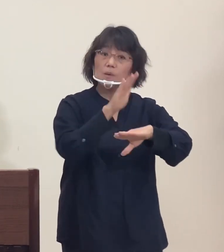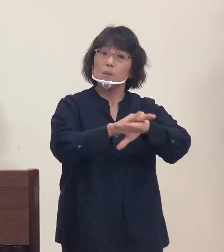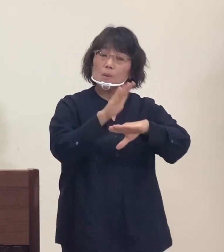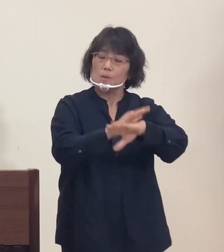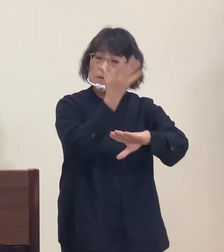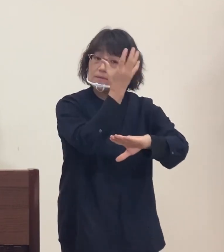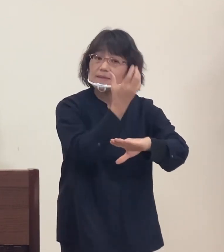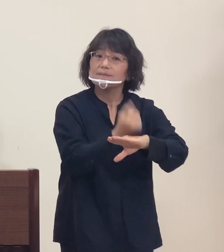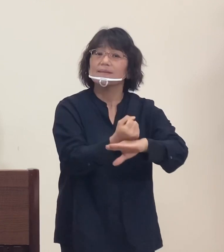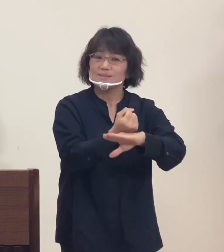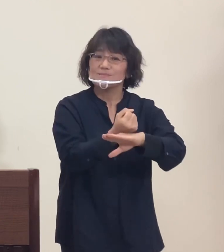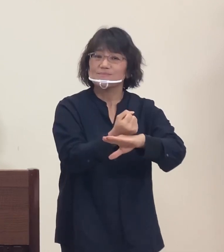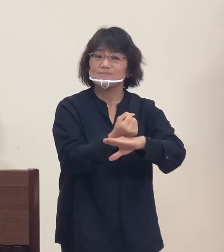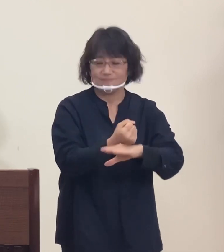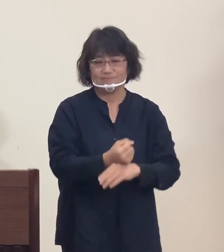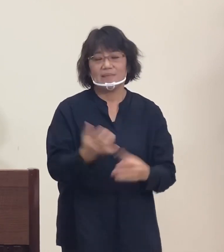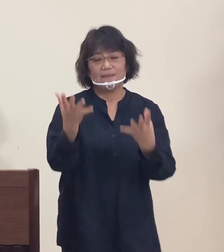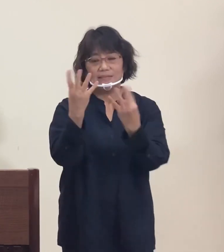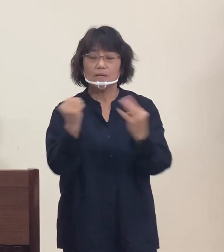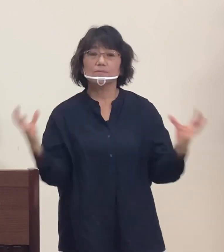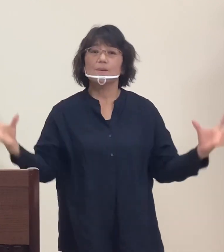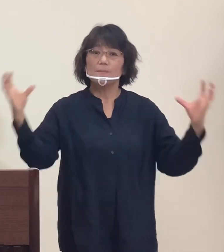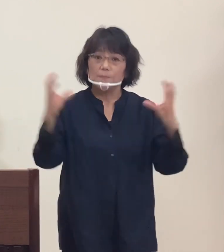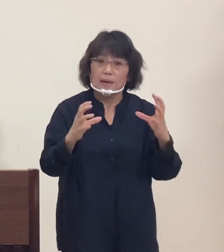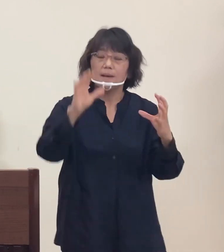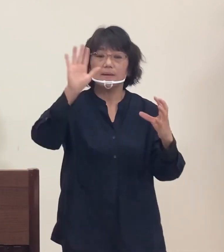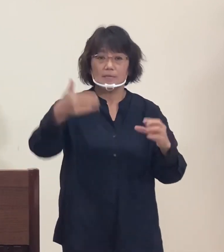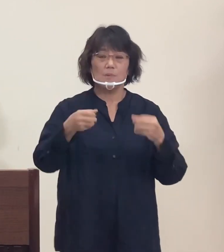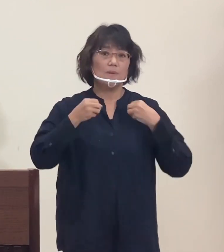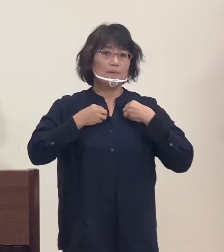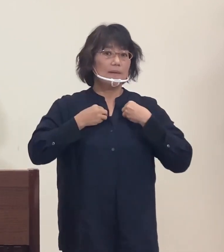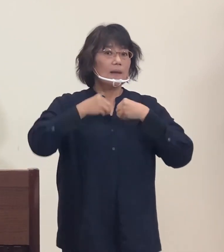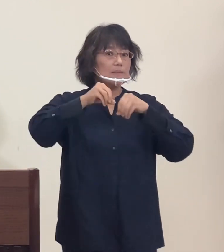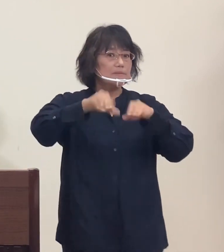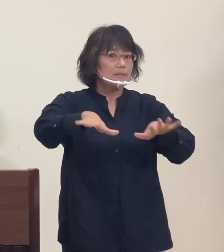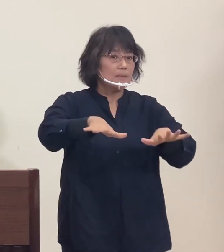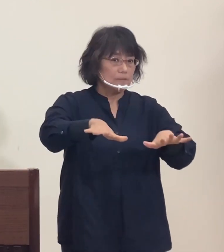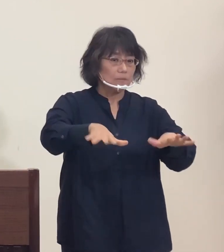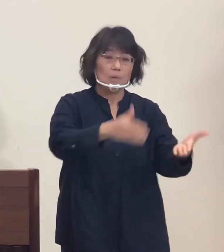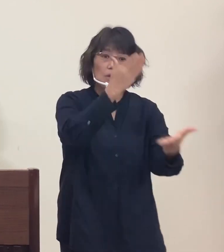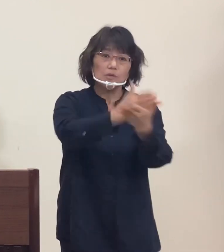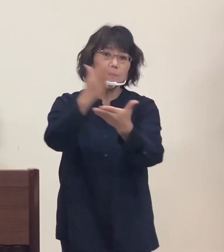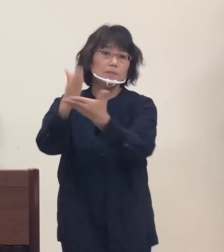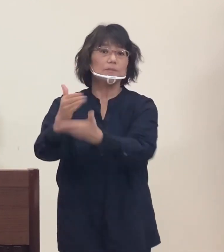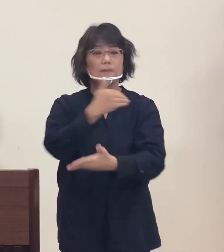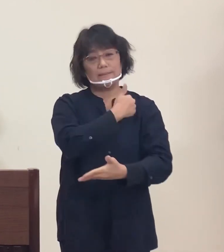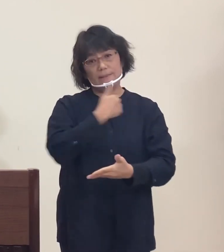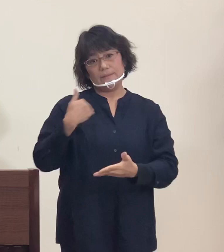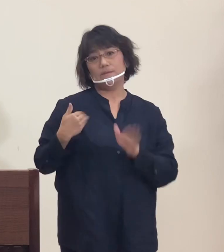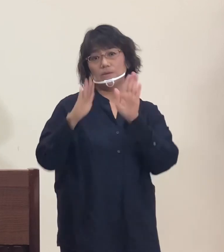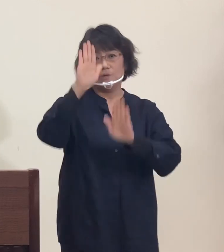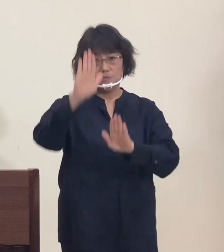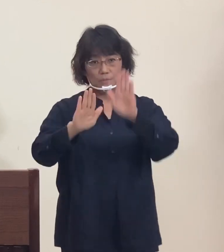have made it difficult for the virus to spread, even in large gatherings of people.